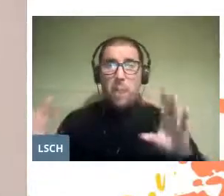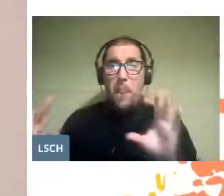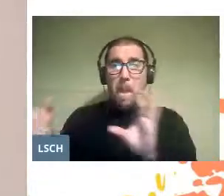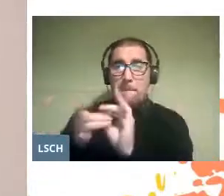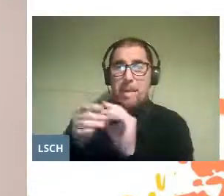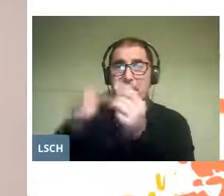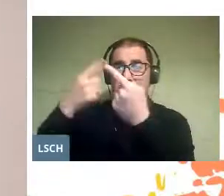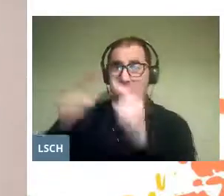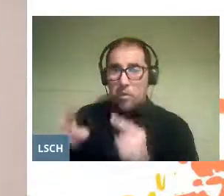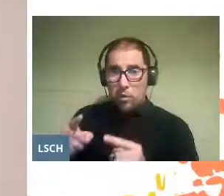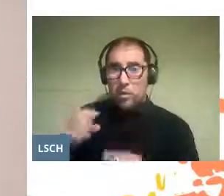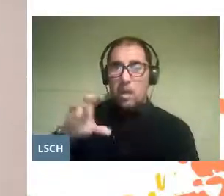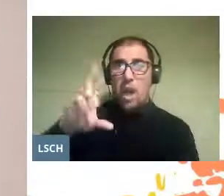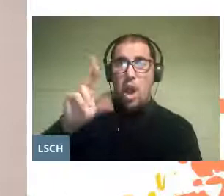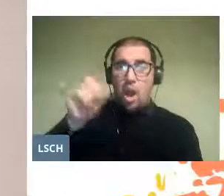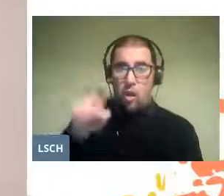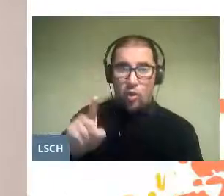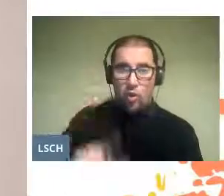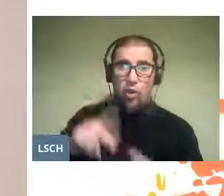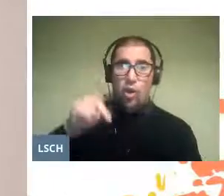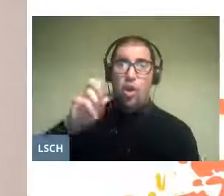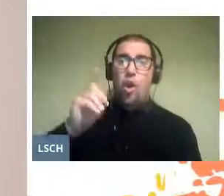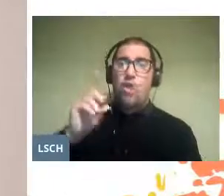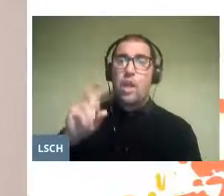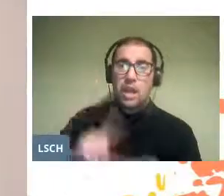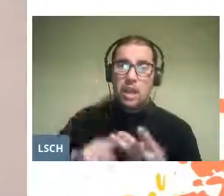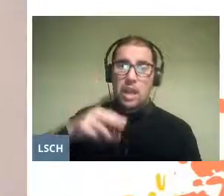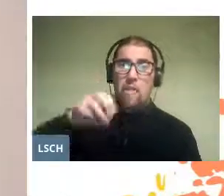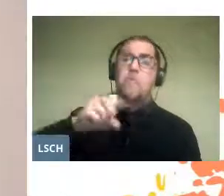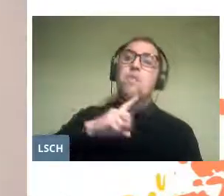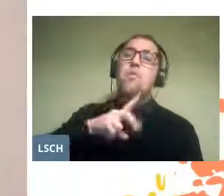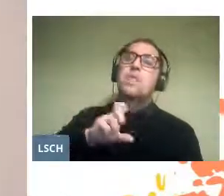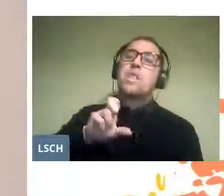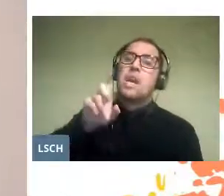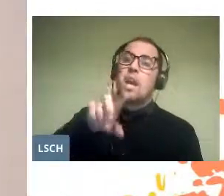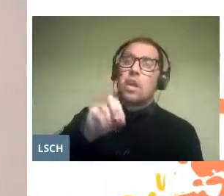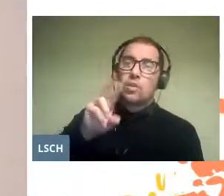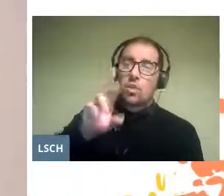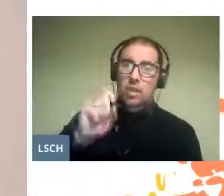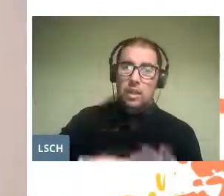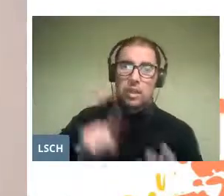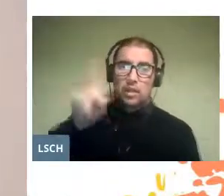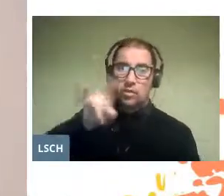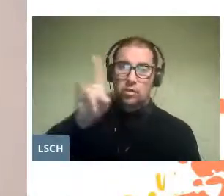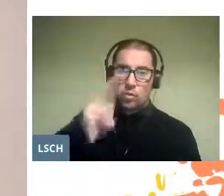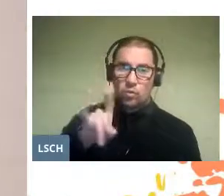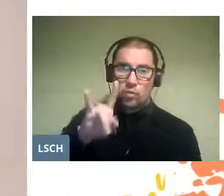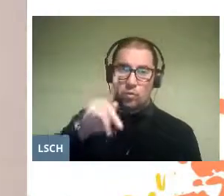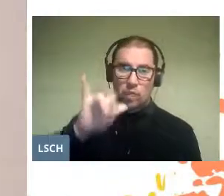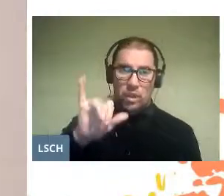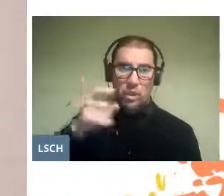Dalcroze, Kodály, Montessori, the Suzuki method, just to name a few.